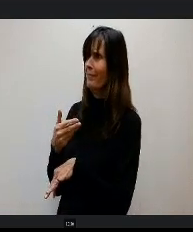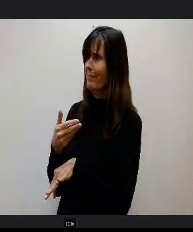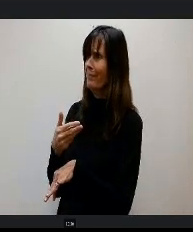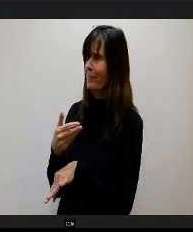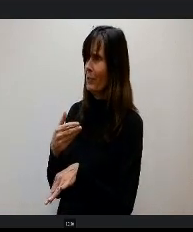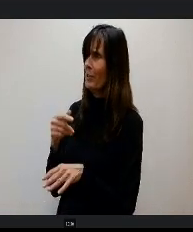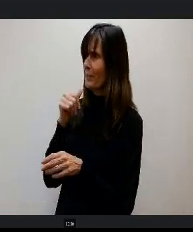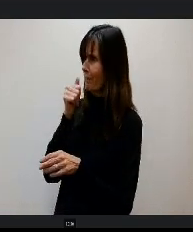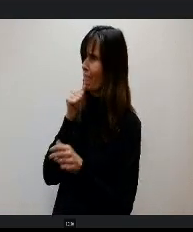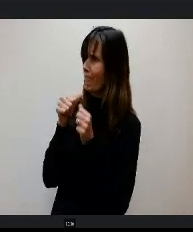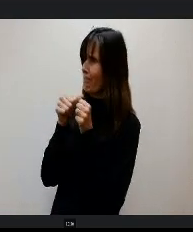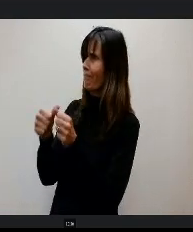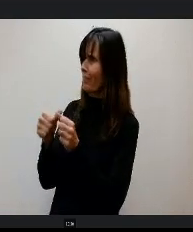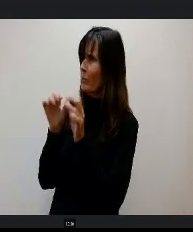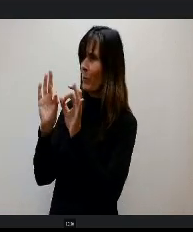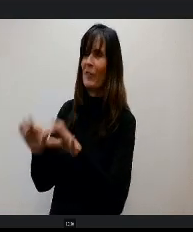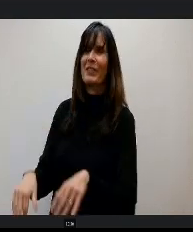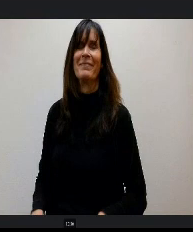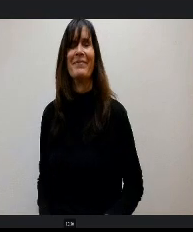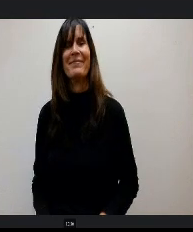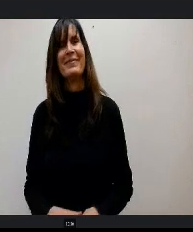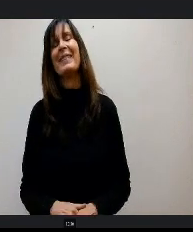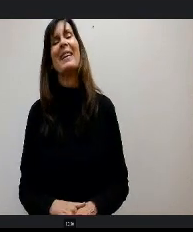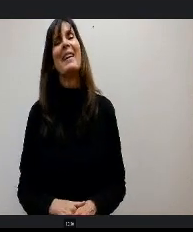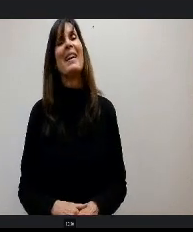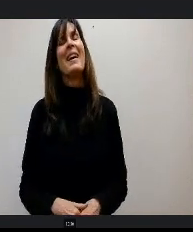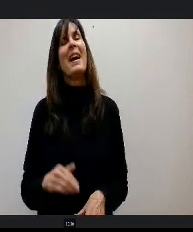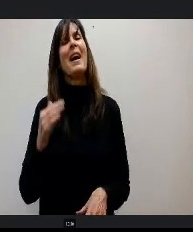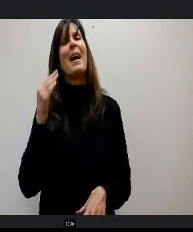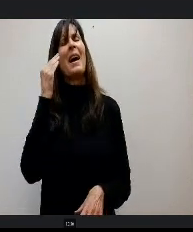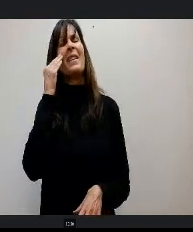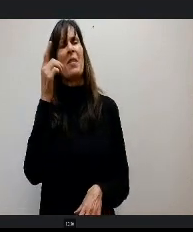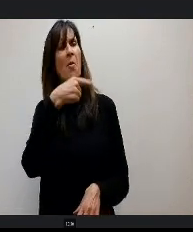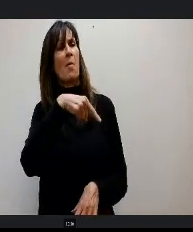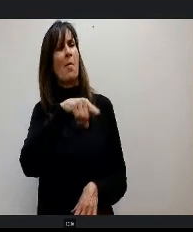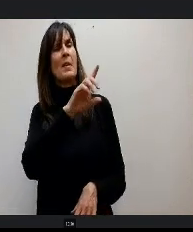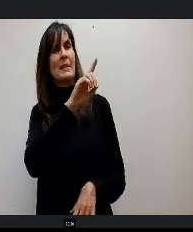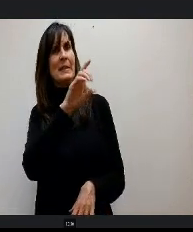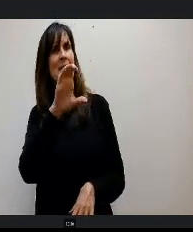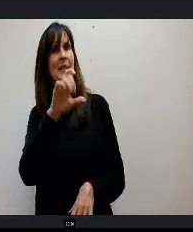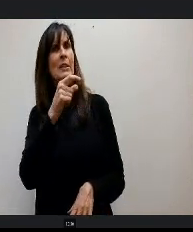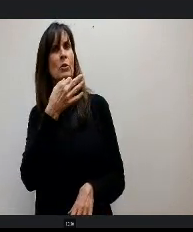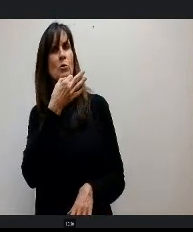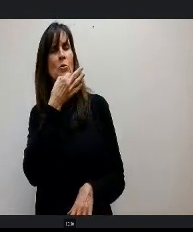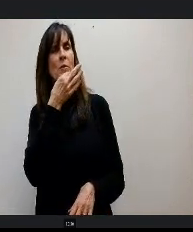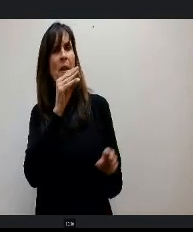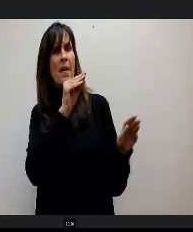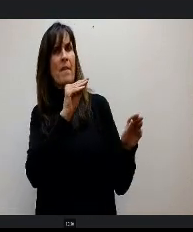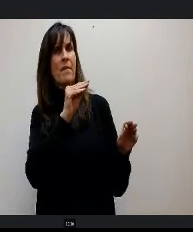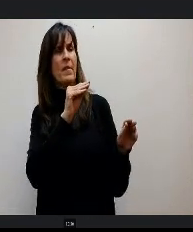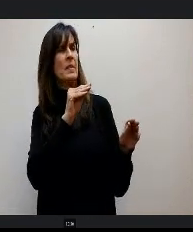Awesome. And I know they're in the process of getting a mobile one too. They want to write another grant so that they can